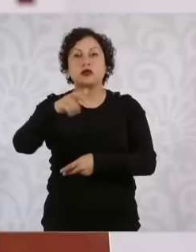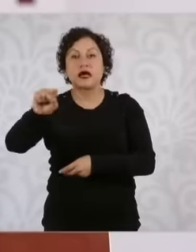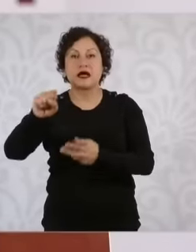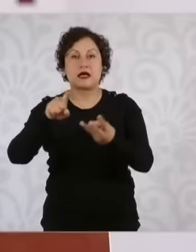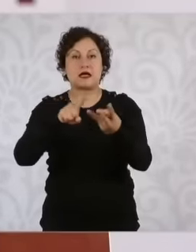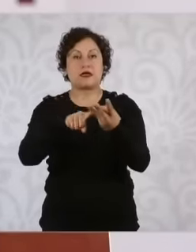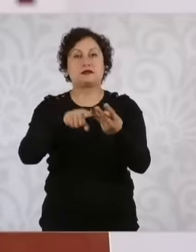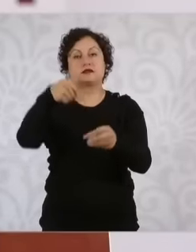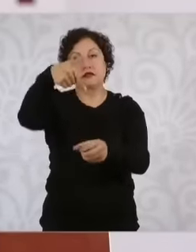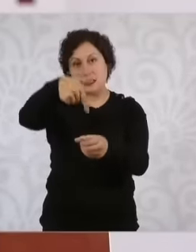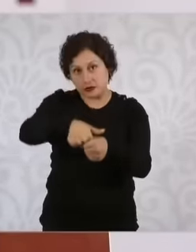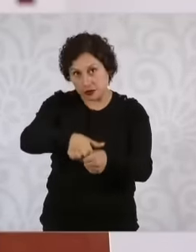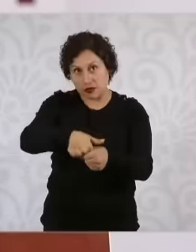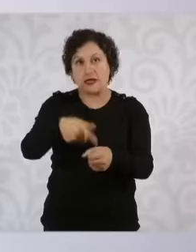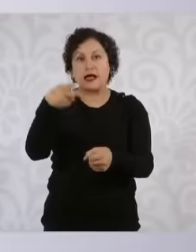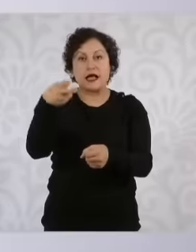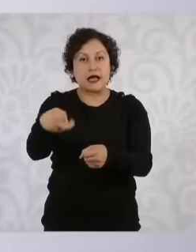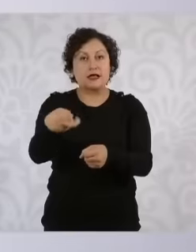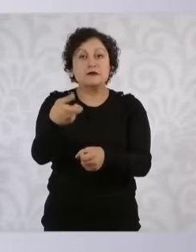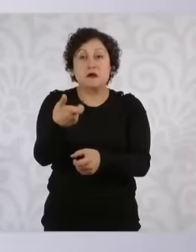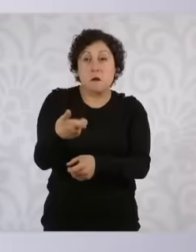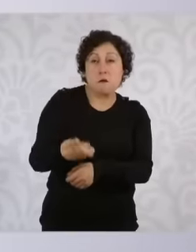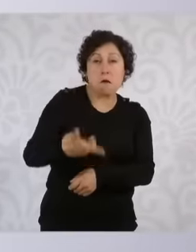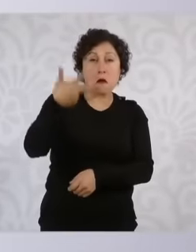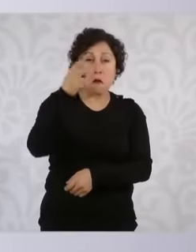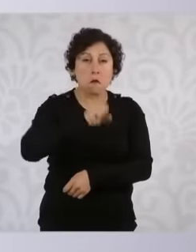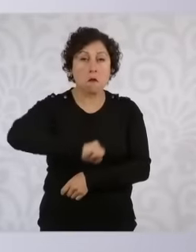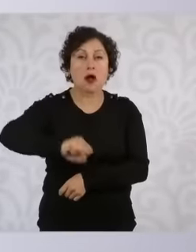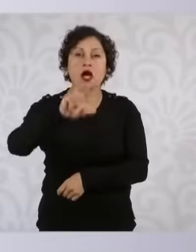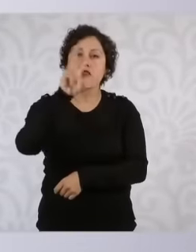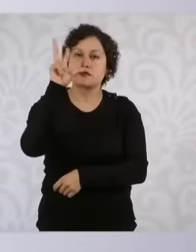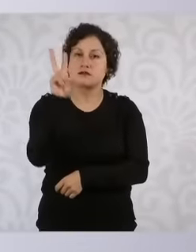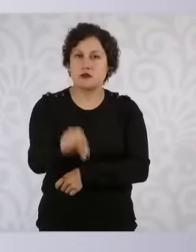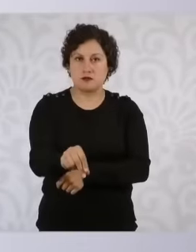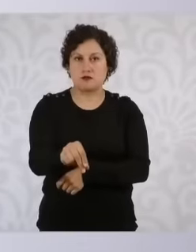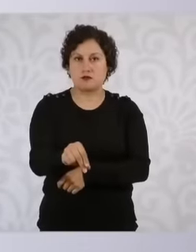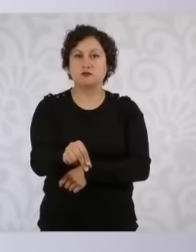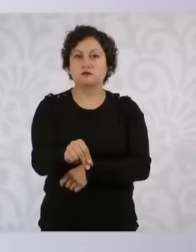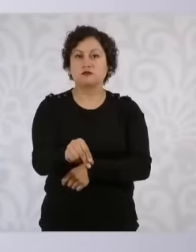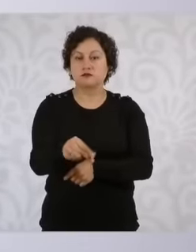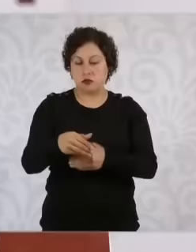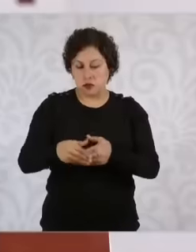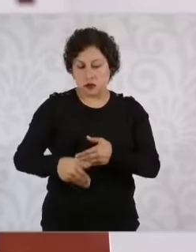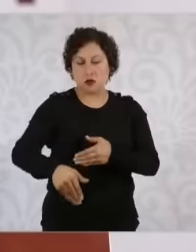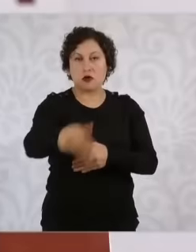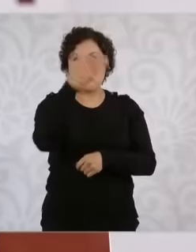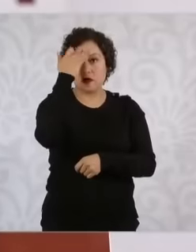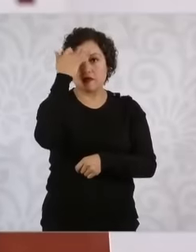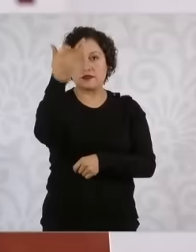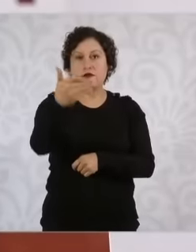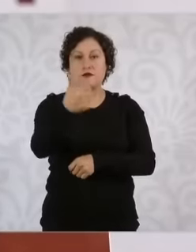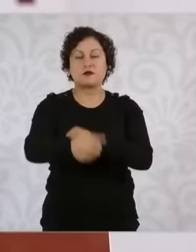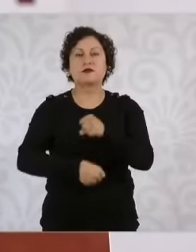gasoline throughout the six-year period, prices will remain constant because we must remember